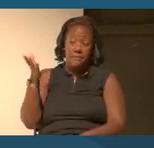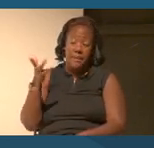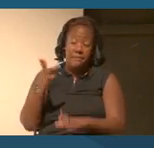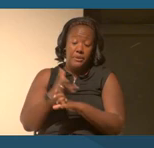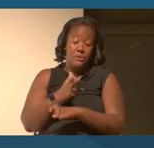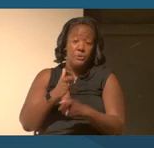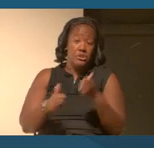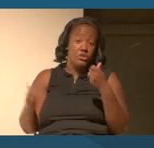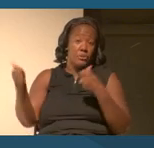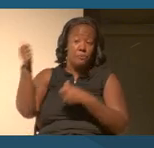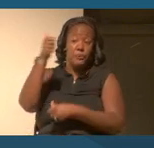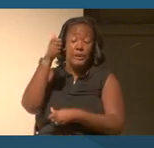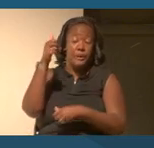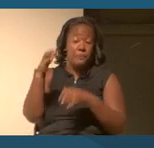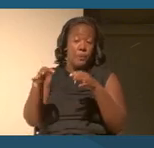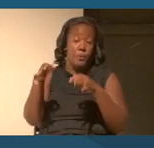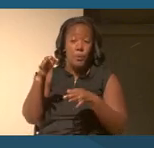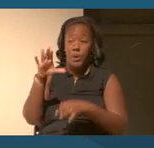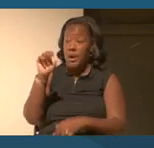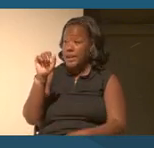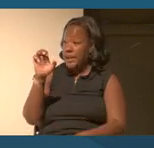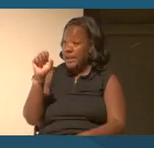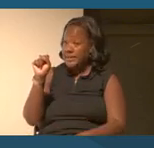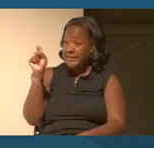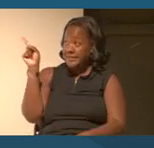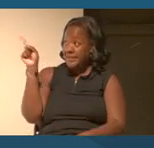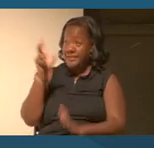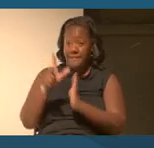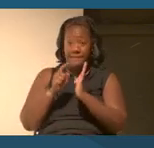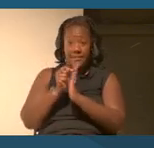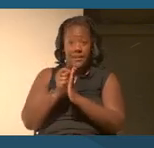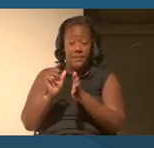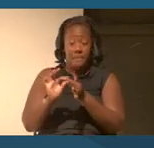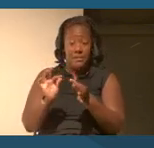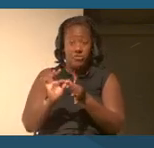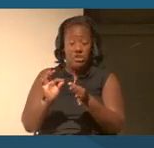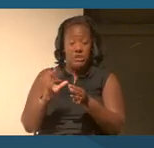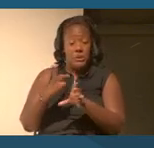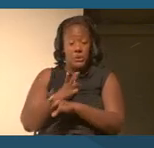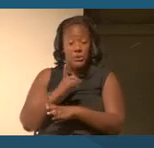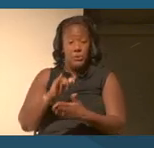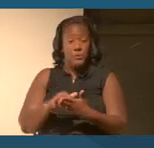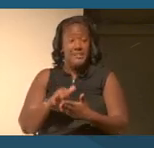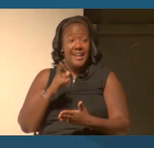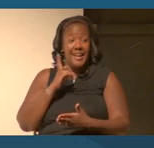introduced in the video to use those as markers for primary text.